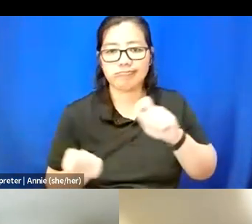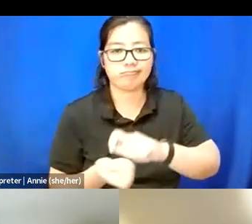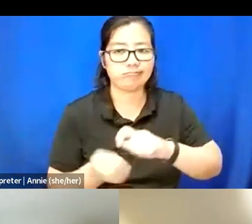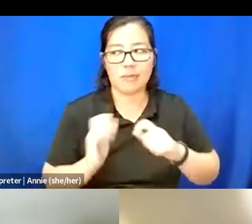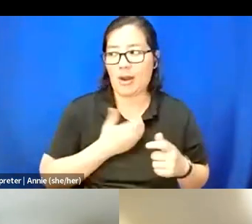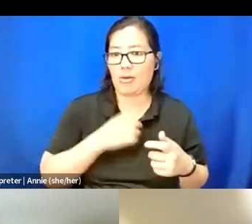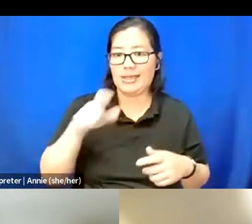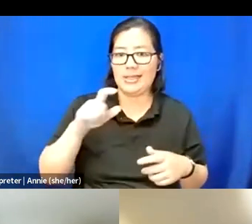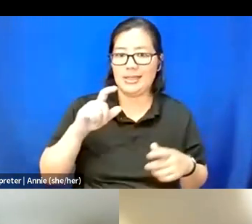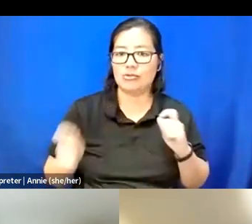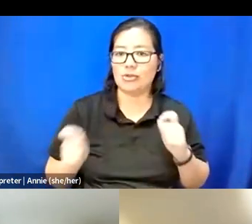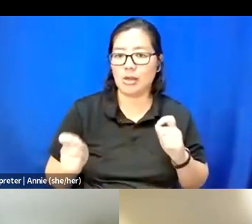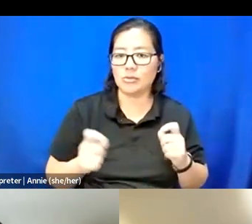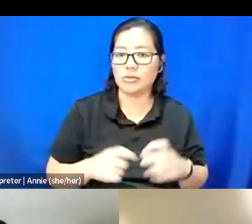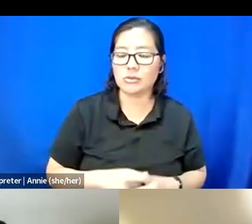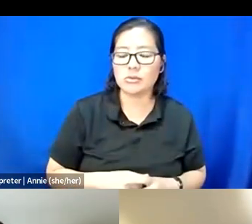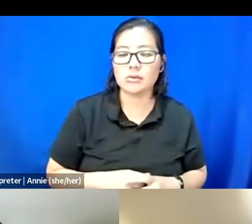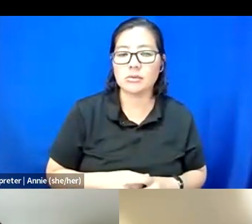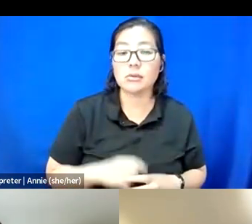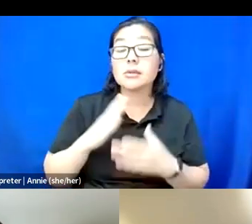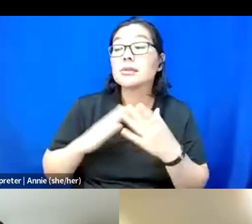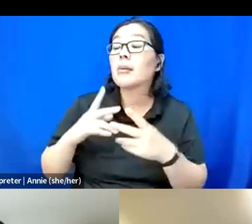And some places claim to be hybrid,